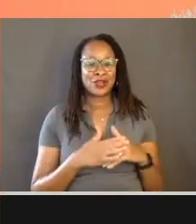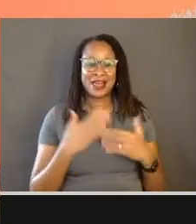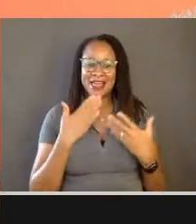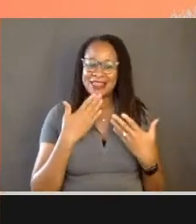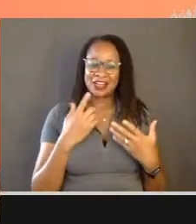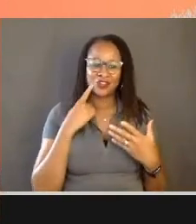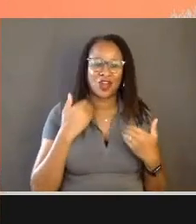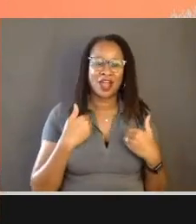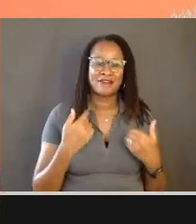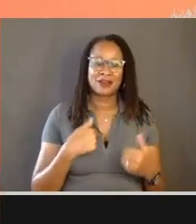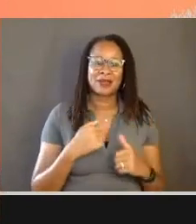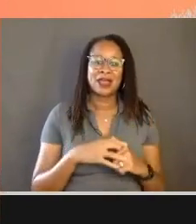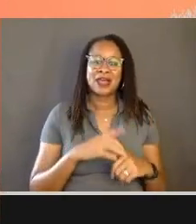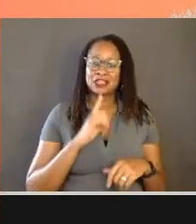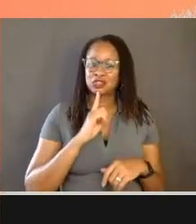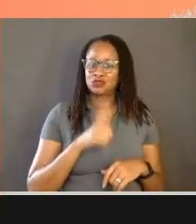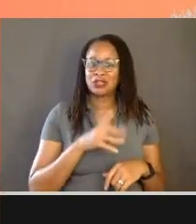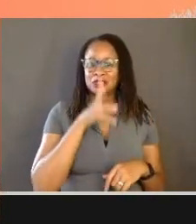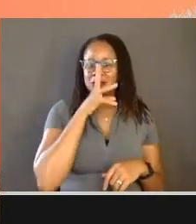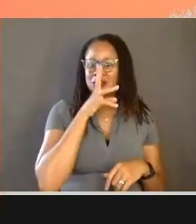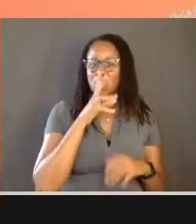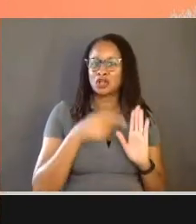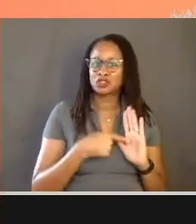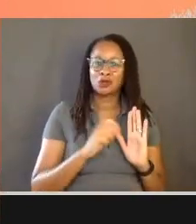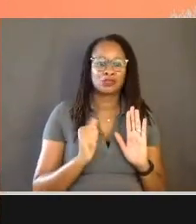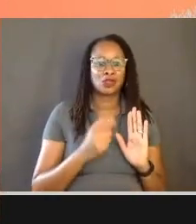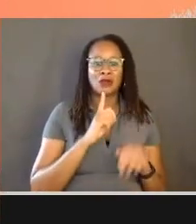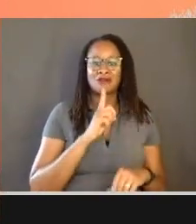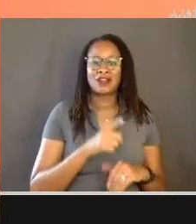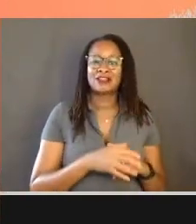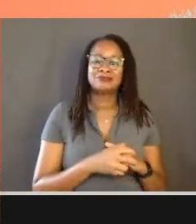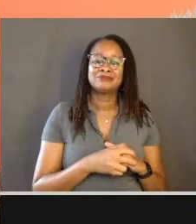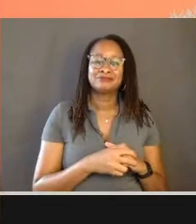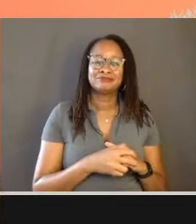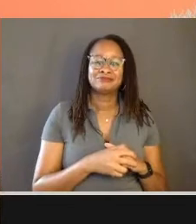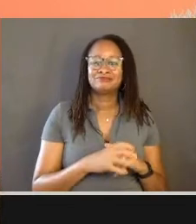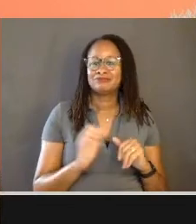Is the real, this is the real talk show? This is all real. This is all fake.